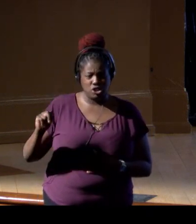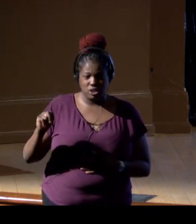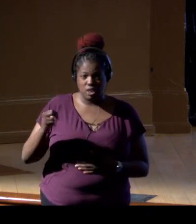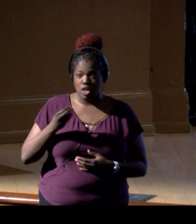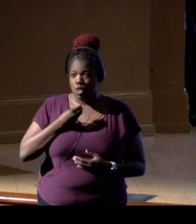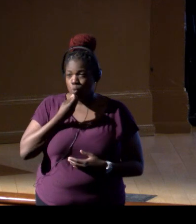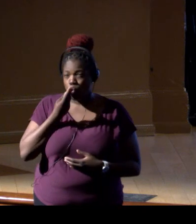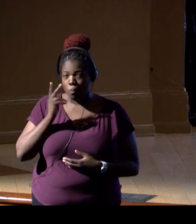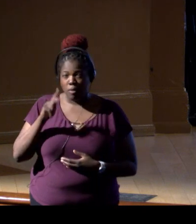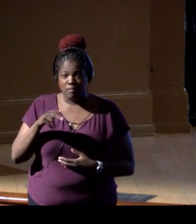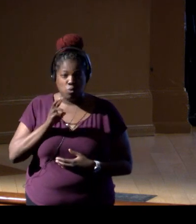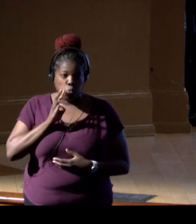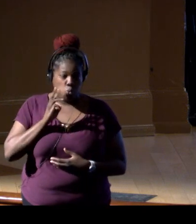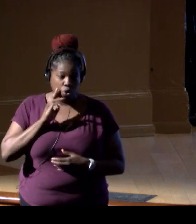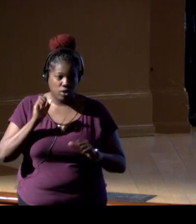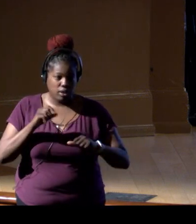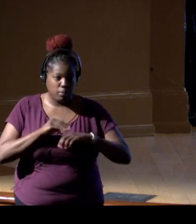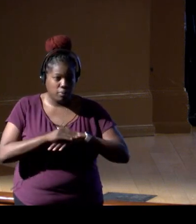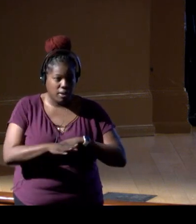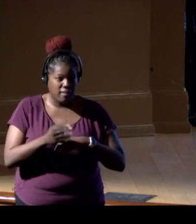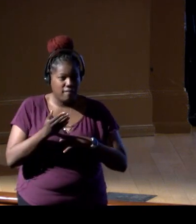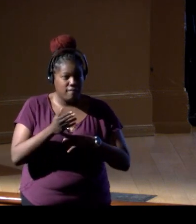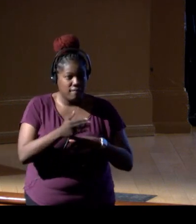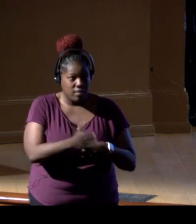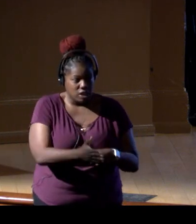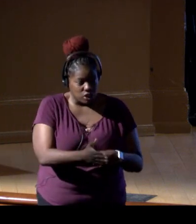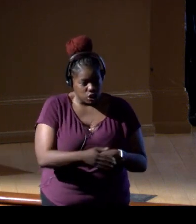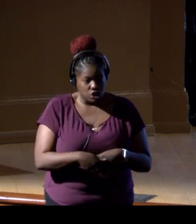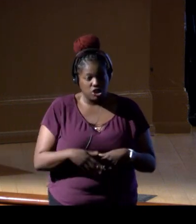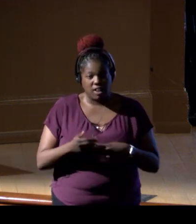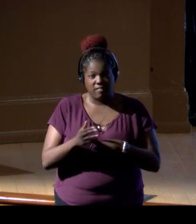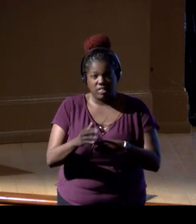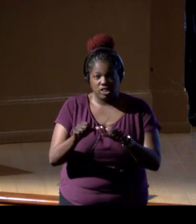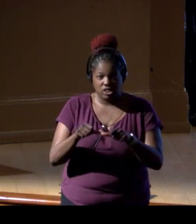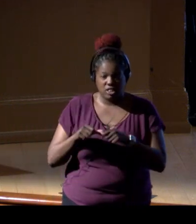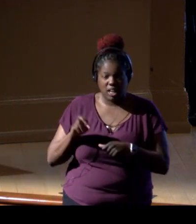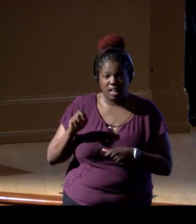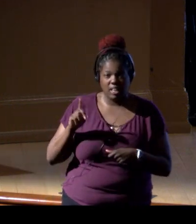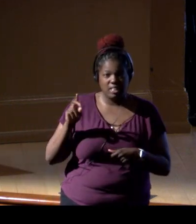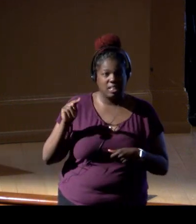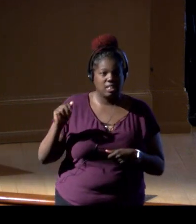which could impact fish and fisheries. So again, eDNA could be very important for that.